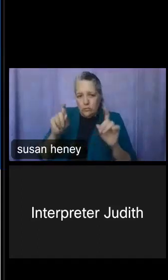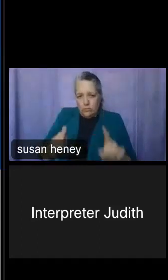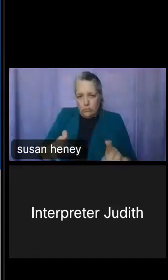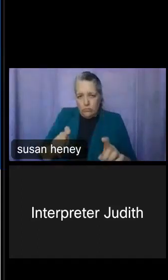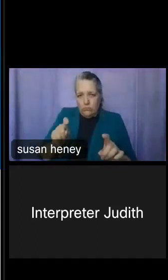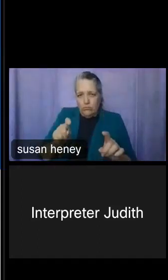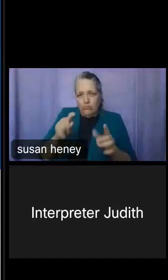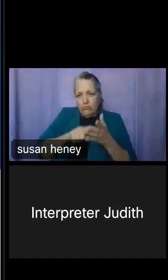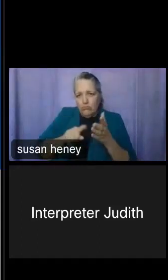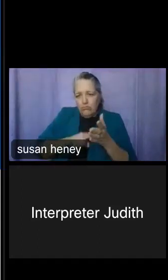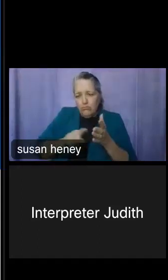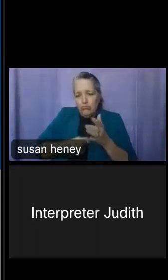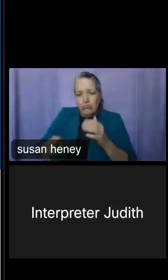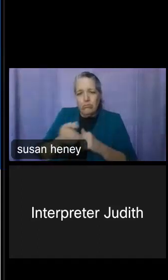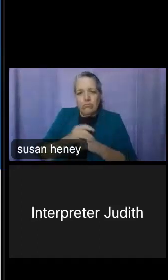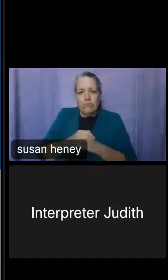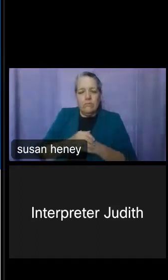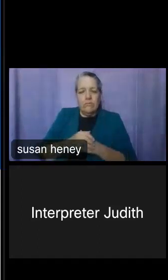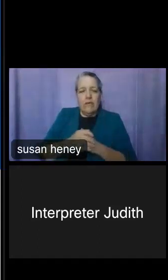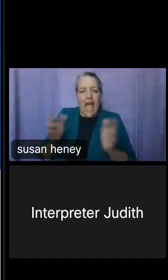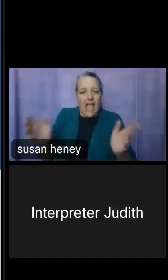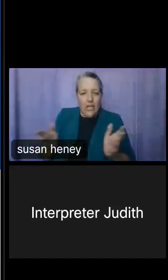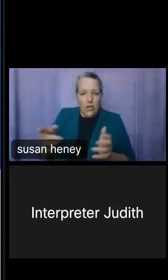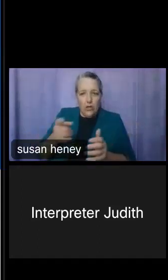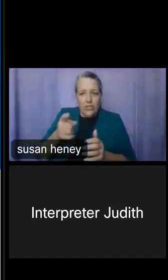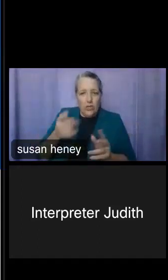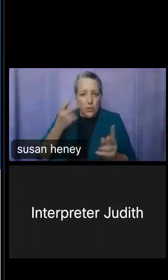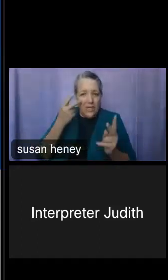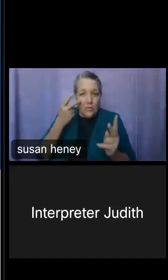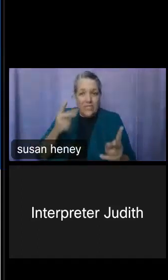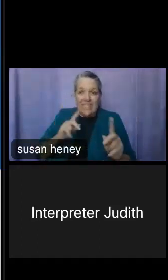I do encourage you guys as soon as you start seeing your answers to share your answers